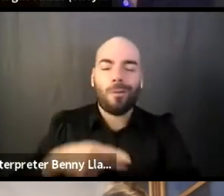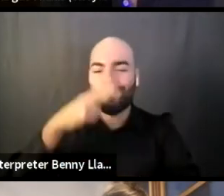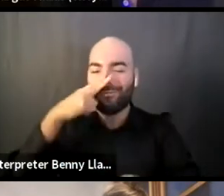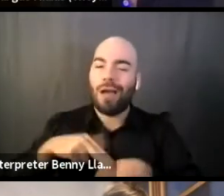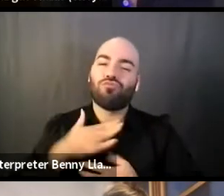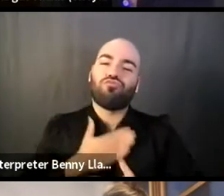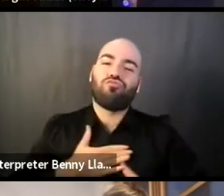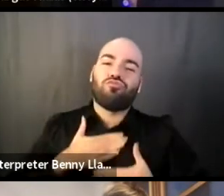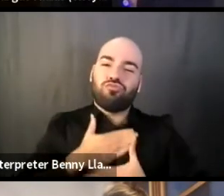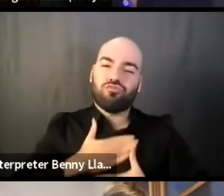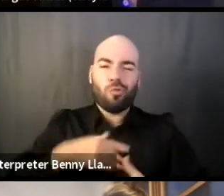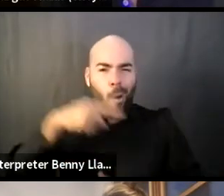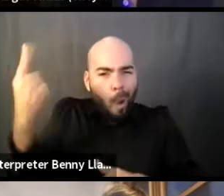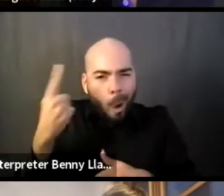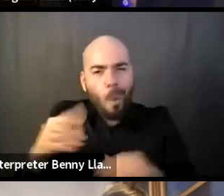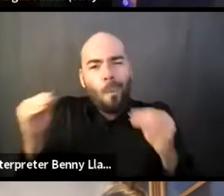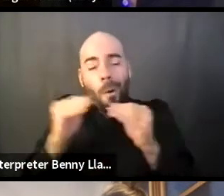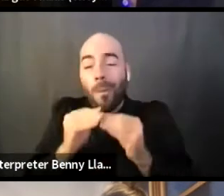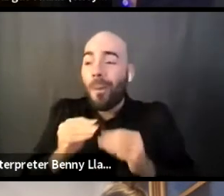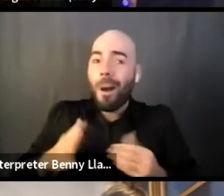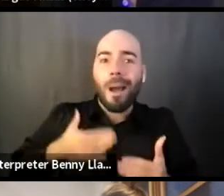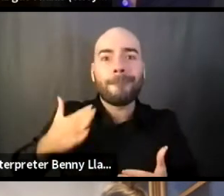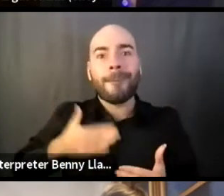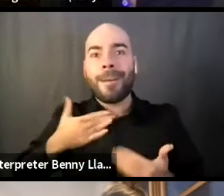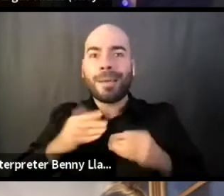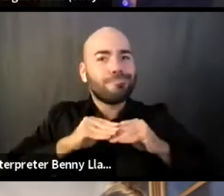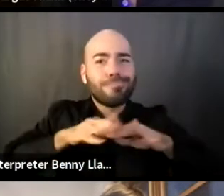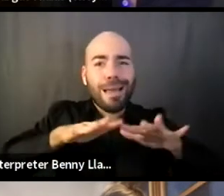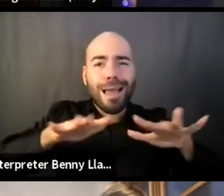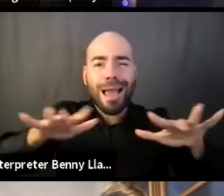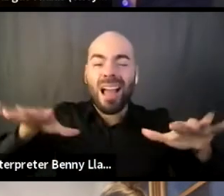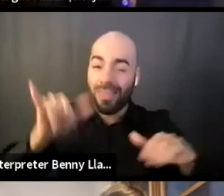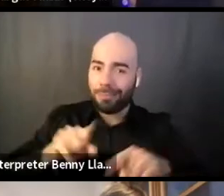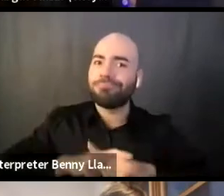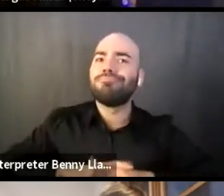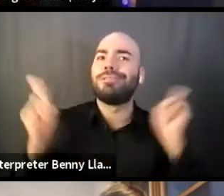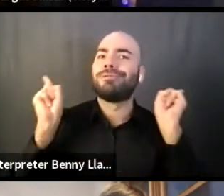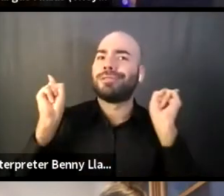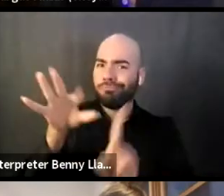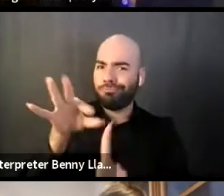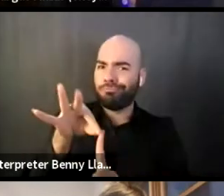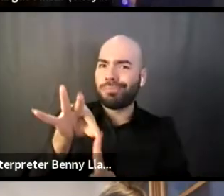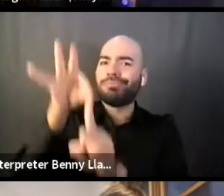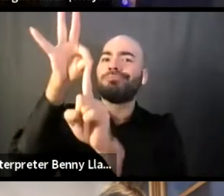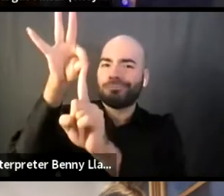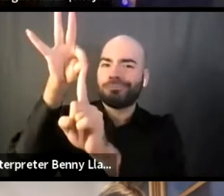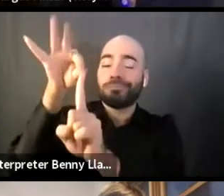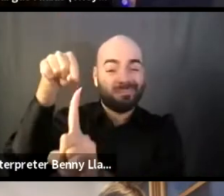to experience joy together, which is really radical. And that's, yeah, just taking it